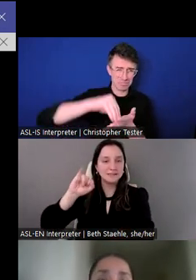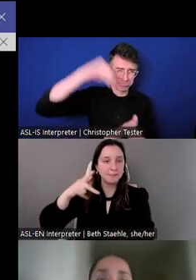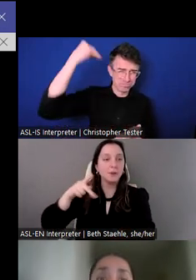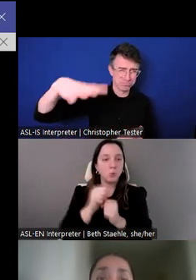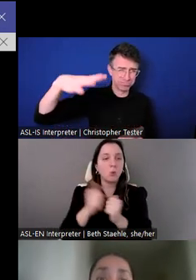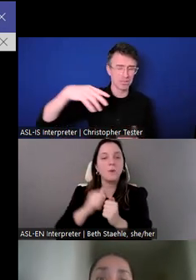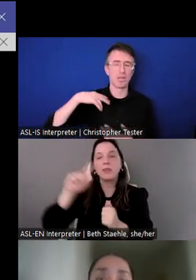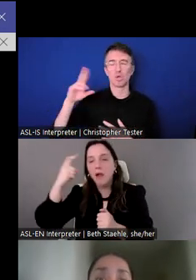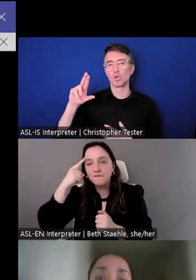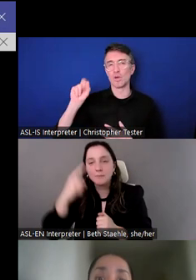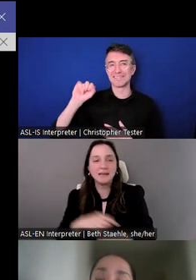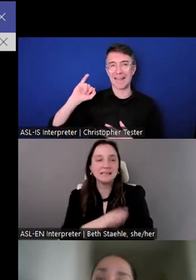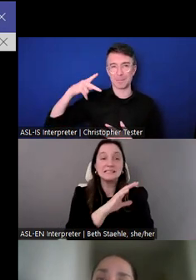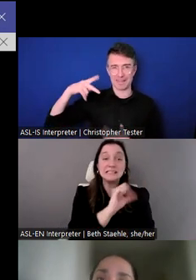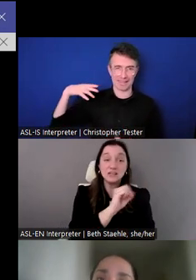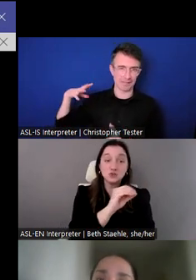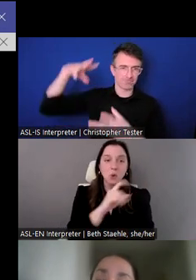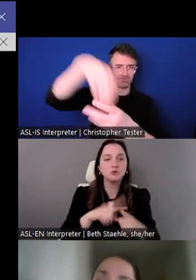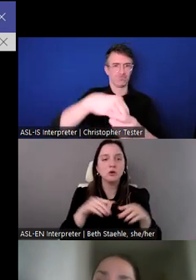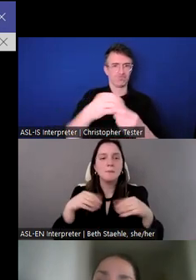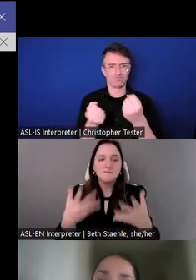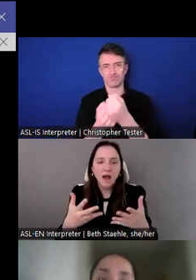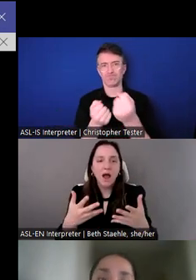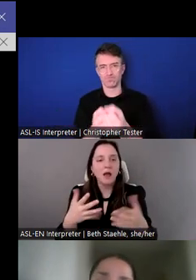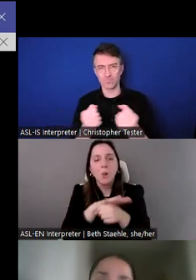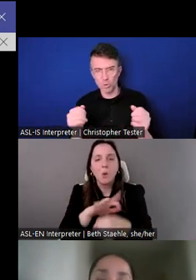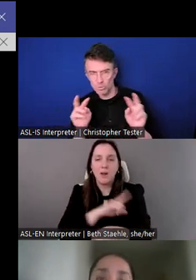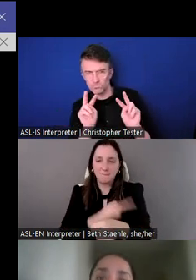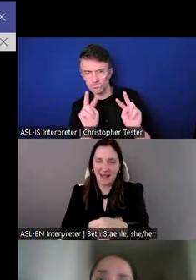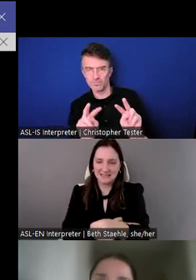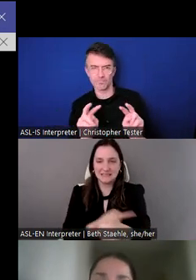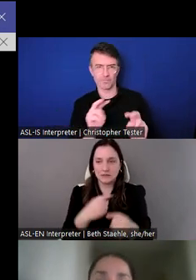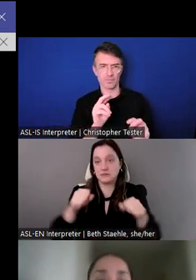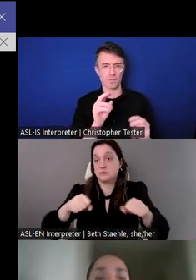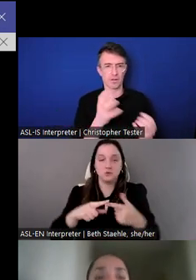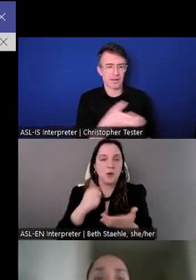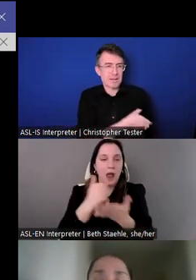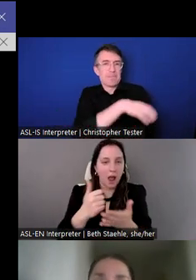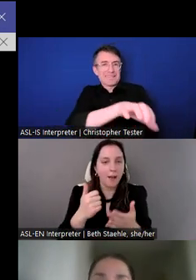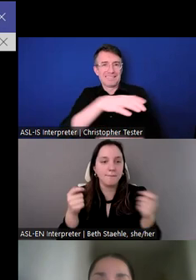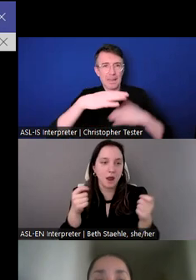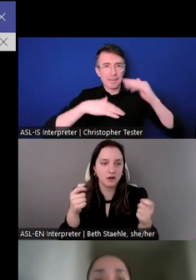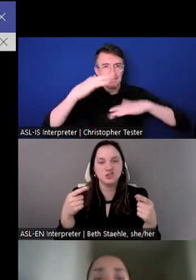The Institute pursues its mission by linking research, policy, training, analysis, and